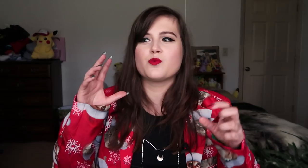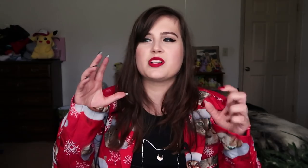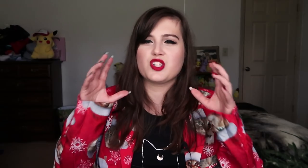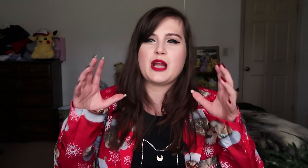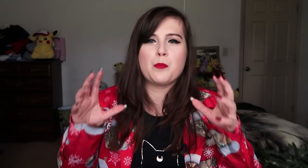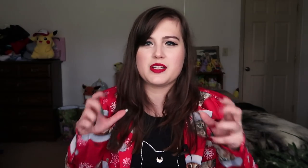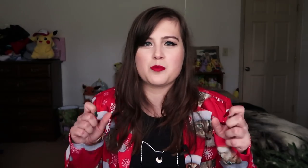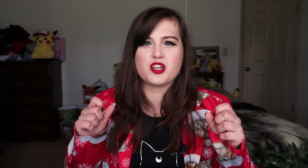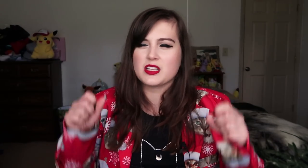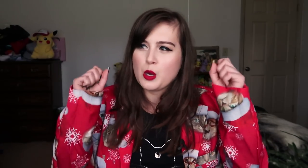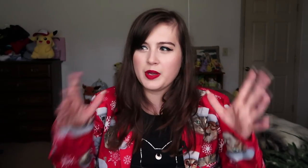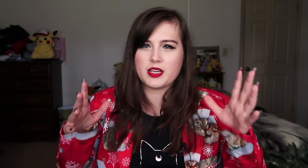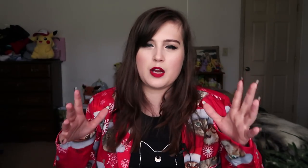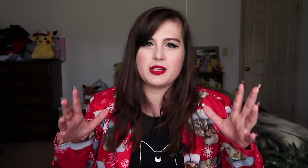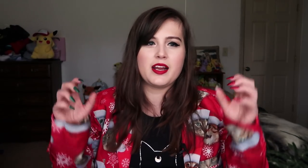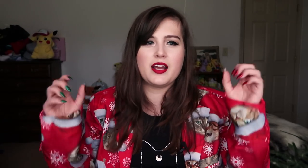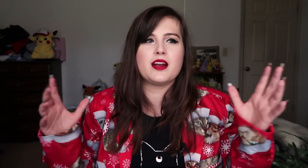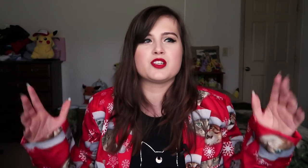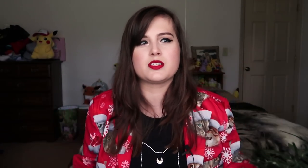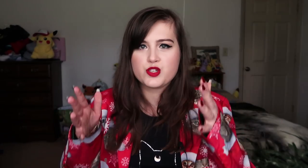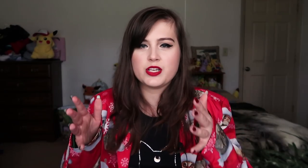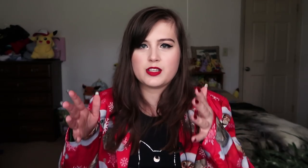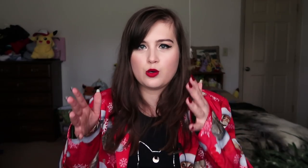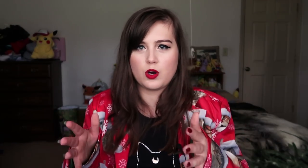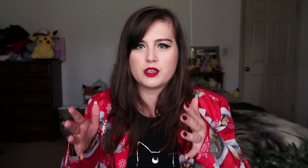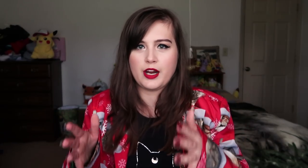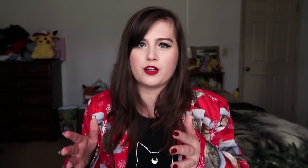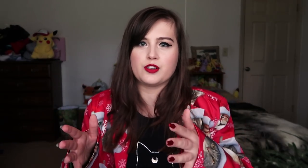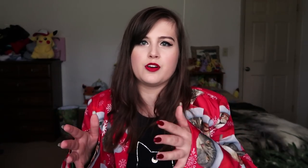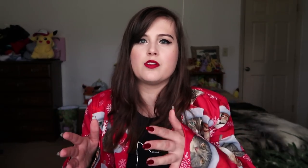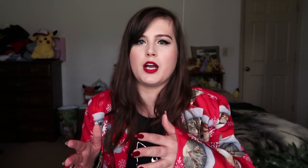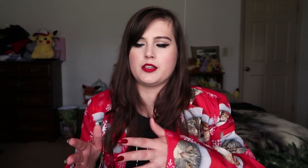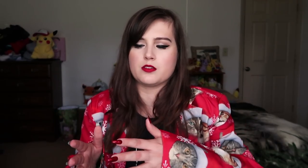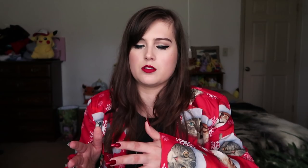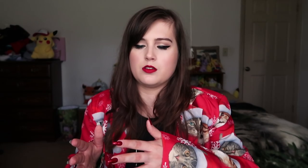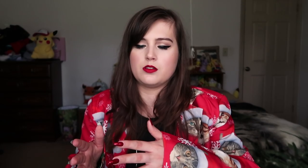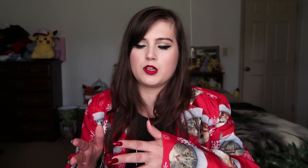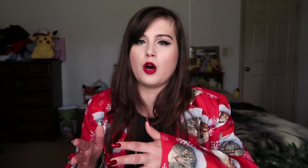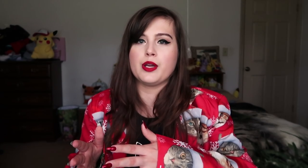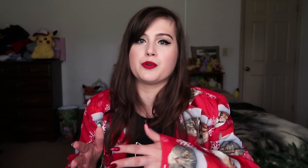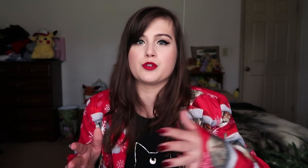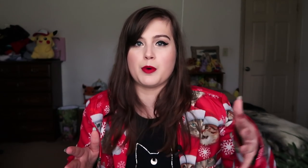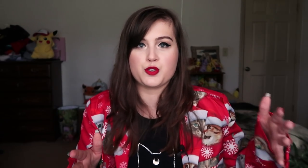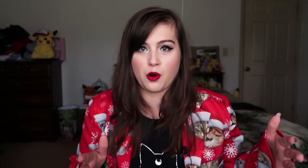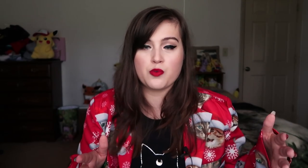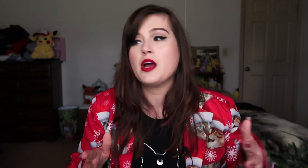with just how messed up she is because I relate and I just... She is that one character that is going through so much growth.